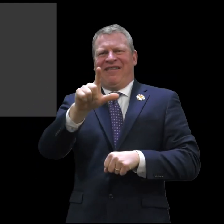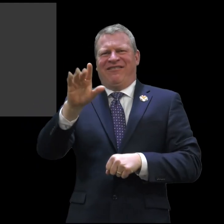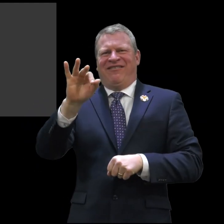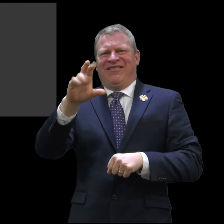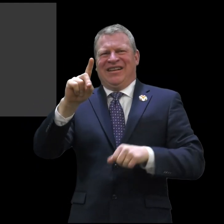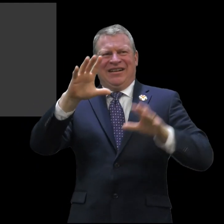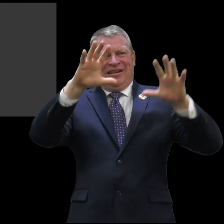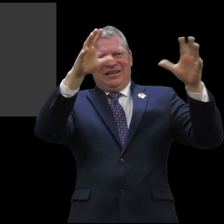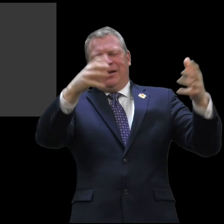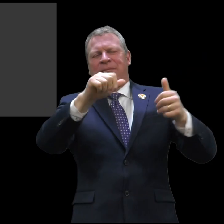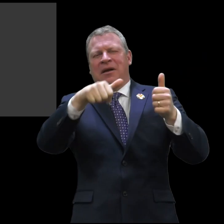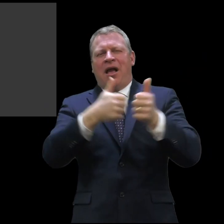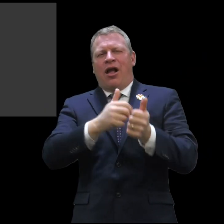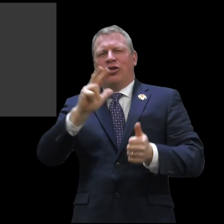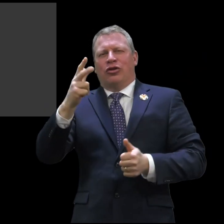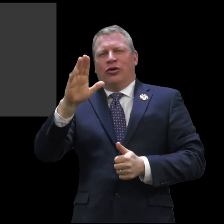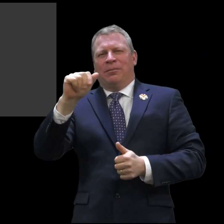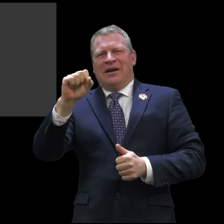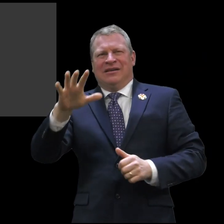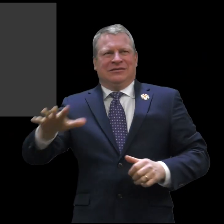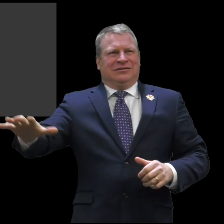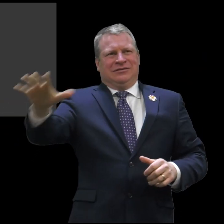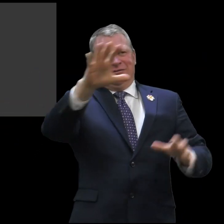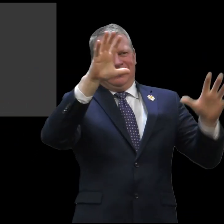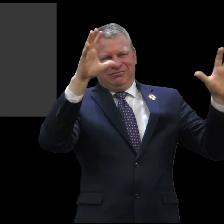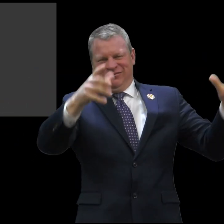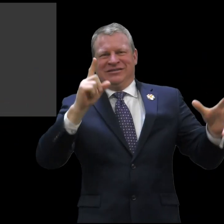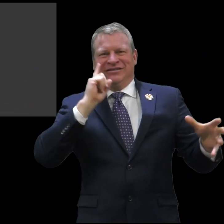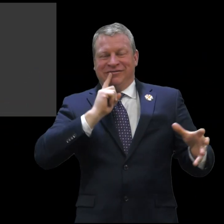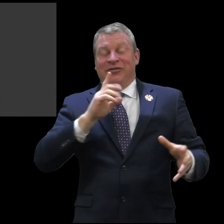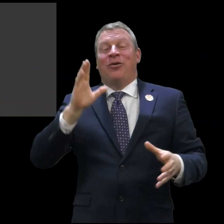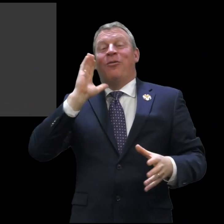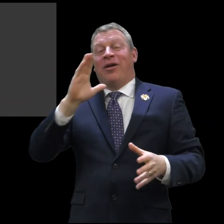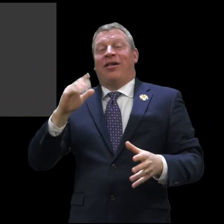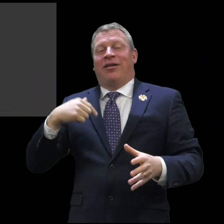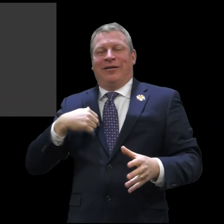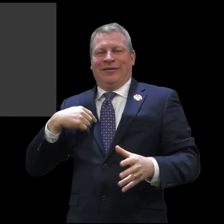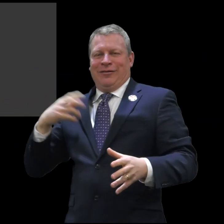We'll have a dedicated section in left field behind third-base for our